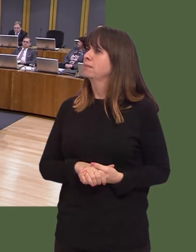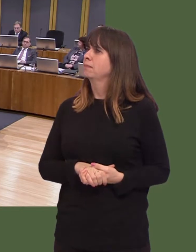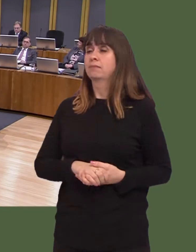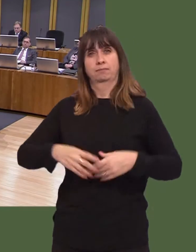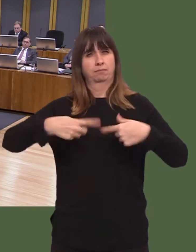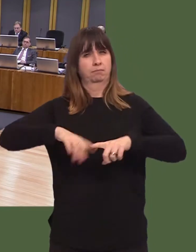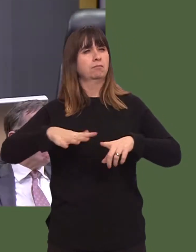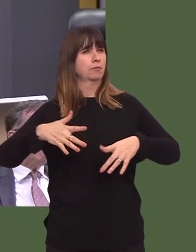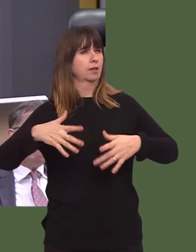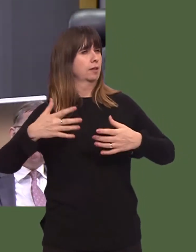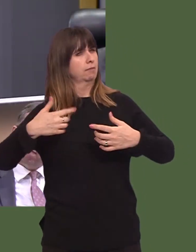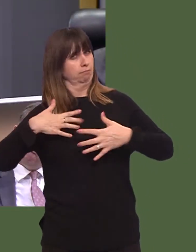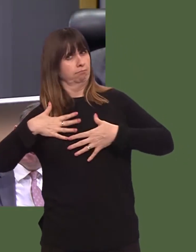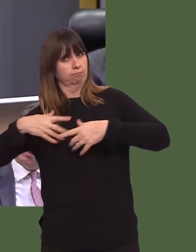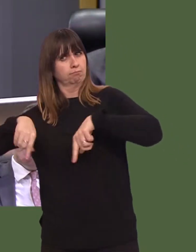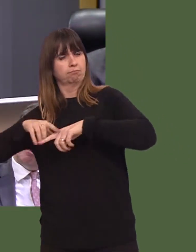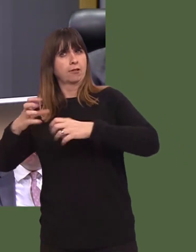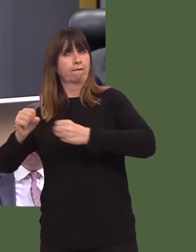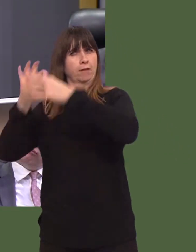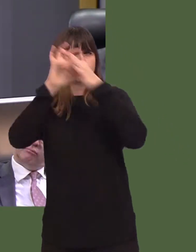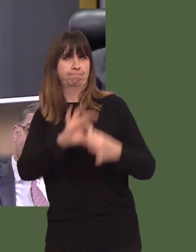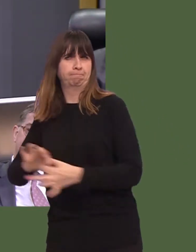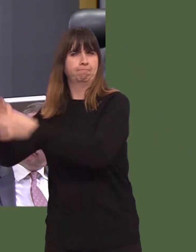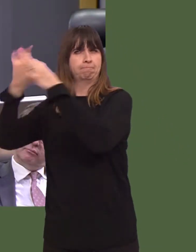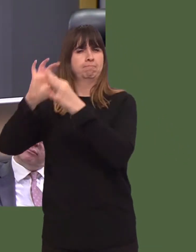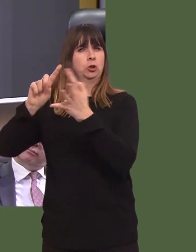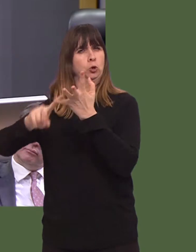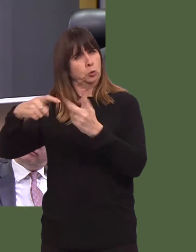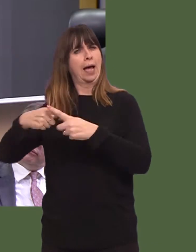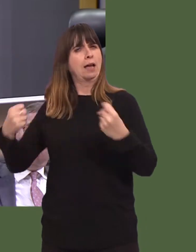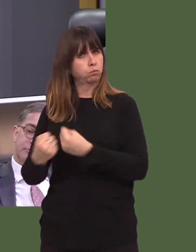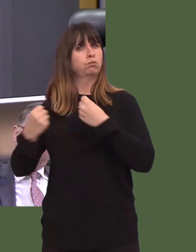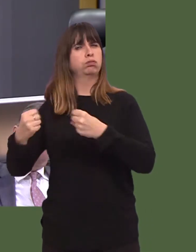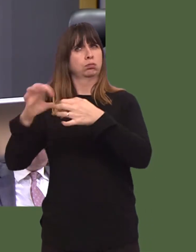United Kingdom should remain united on this point that, actually, Wales would be vastly